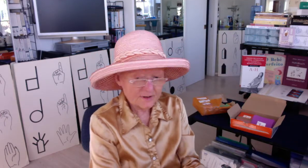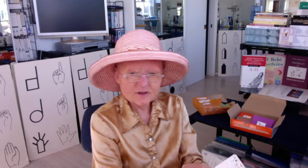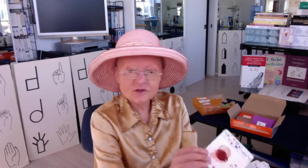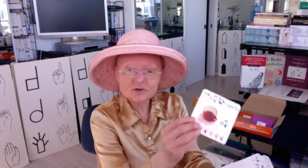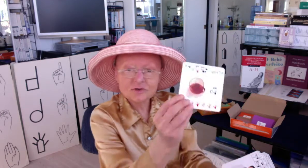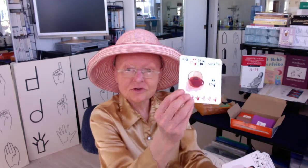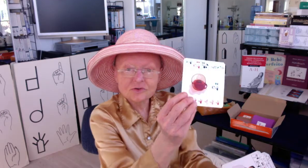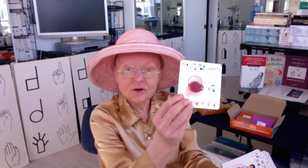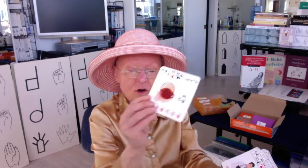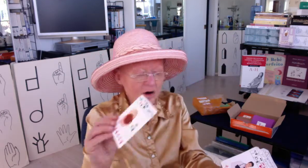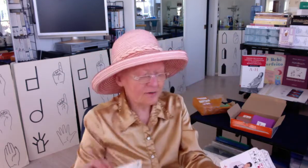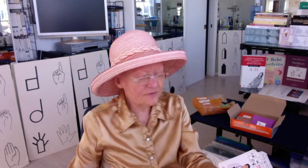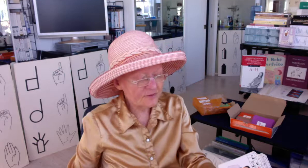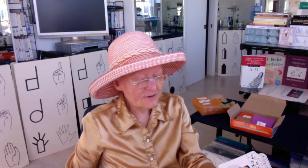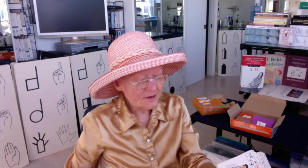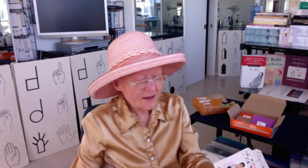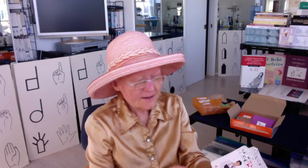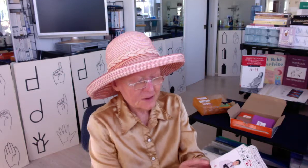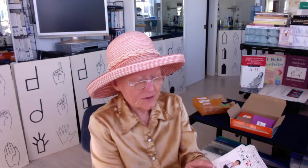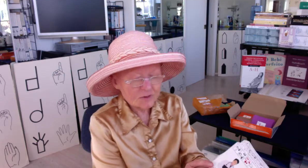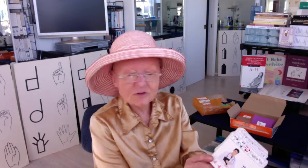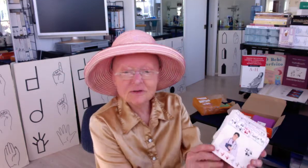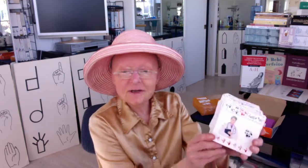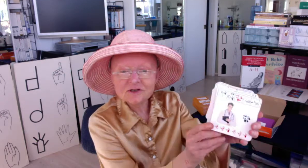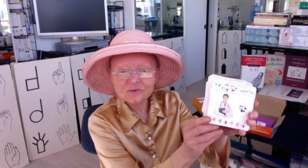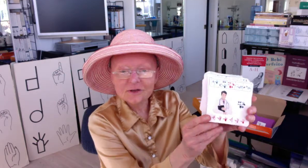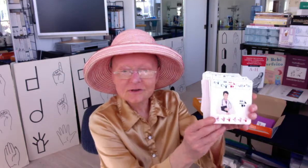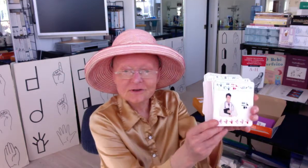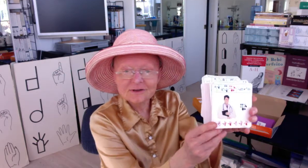I just took this one off and now I go to the next one and look at that